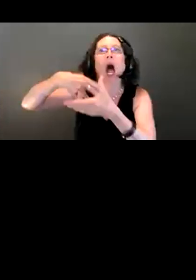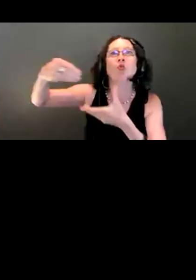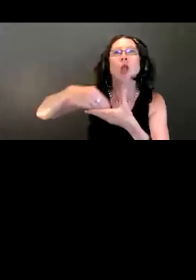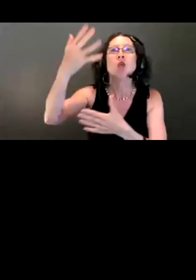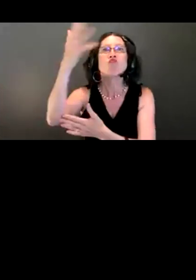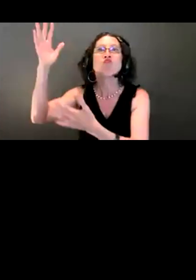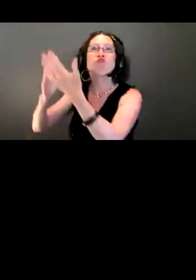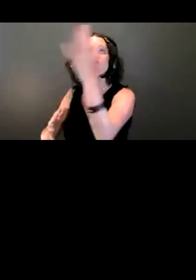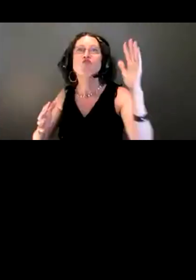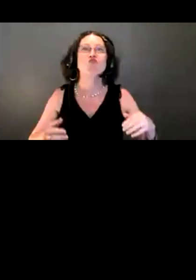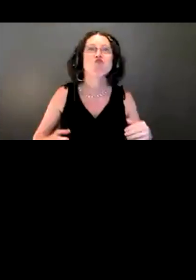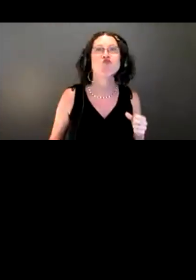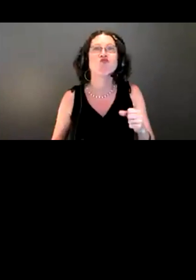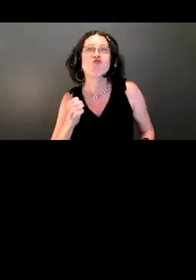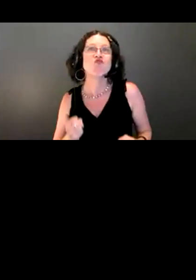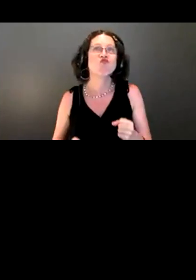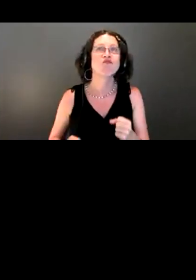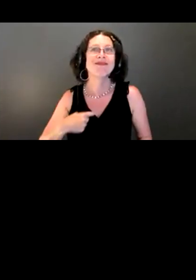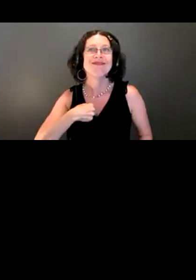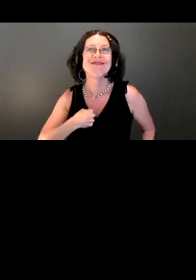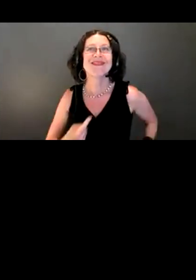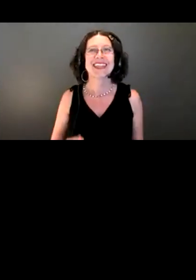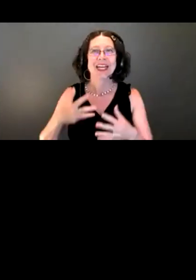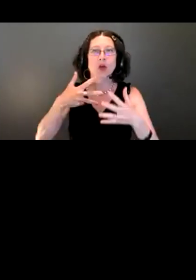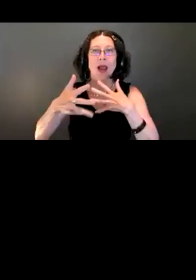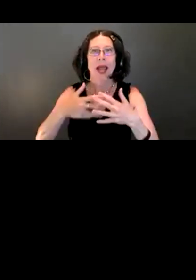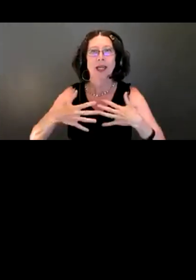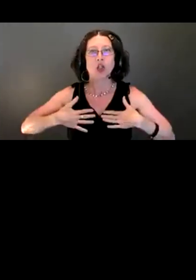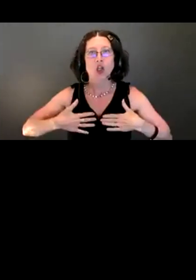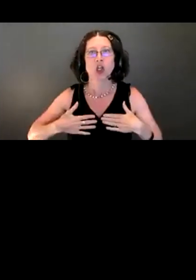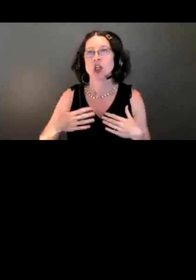So I'm in a gray shirt and khaki pants, work boots, with a hard hat.